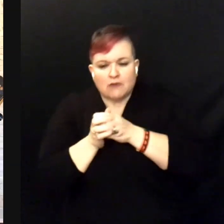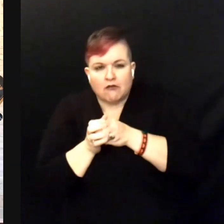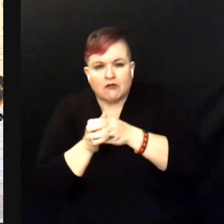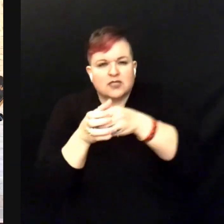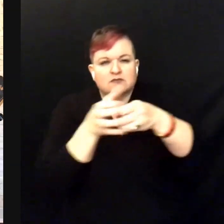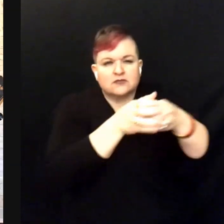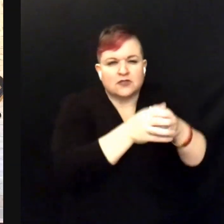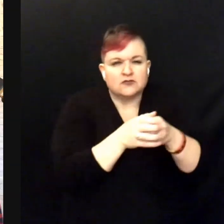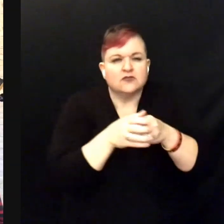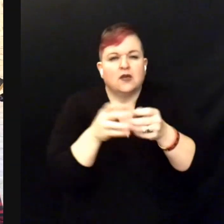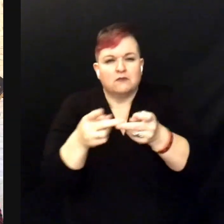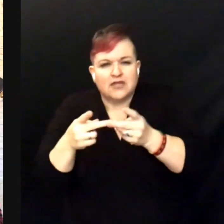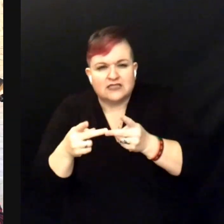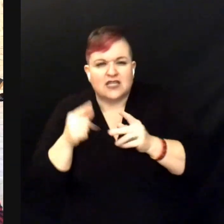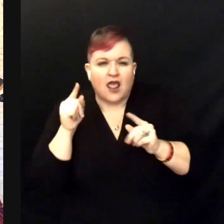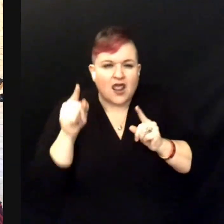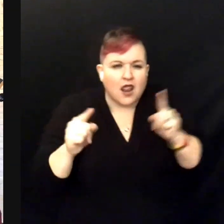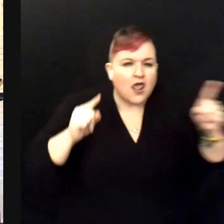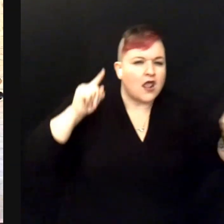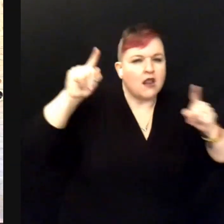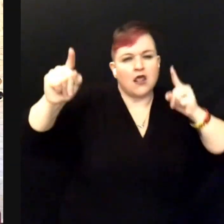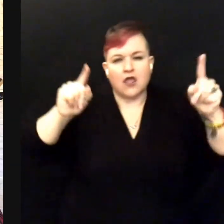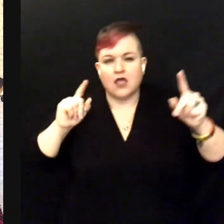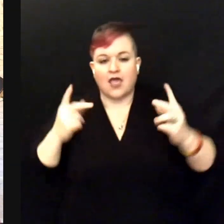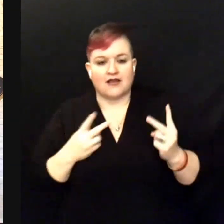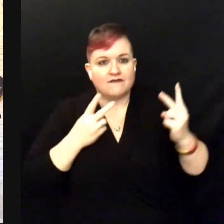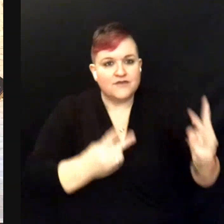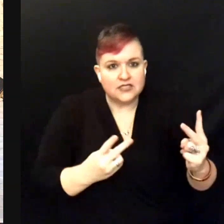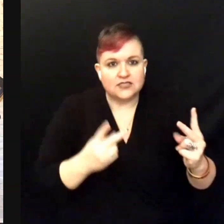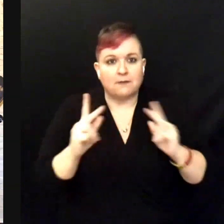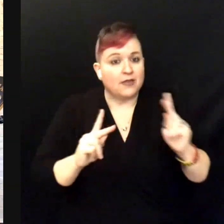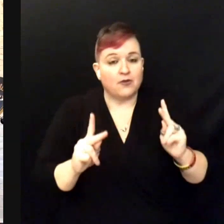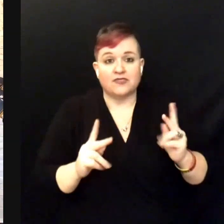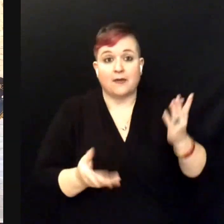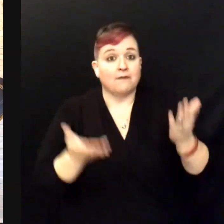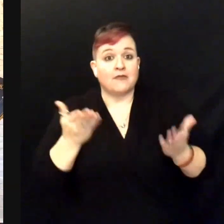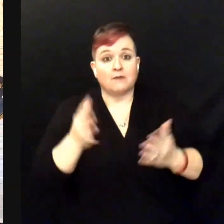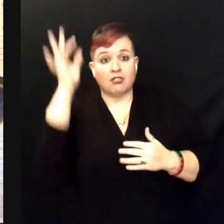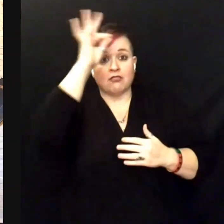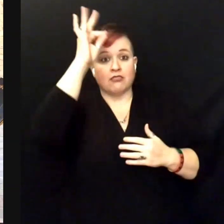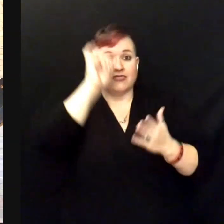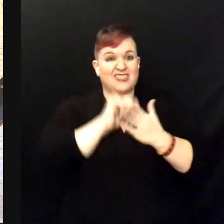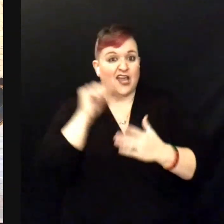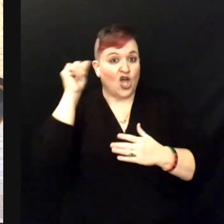to visit people who have never even known that audiology exists.